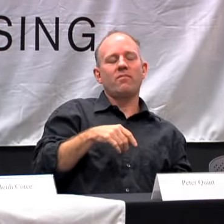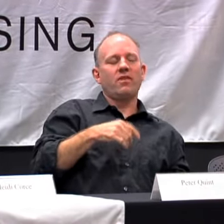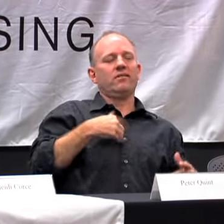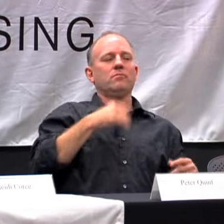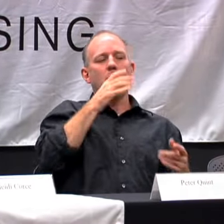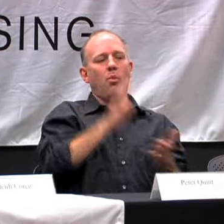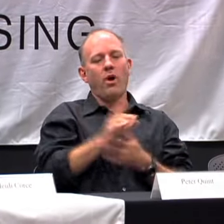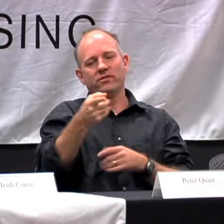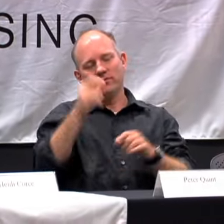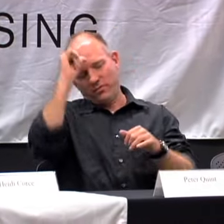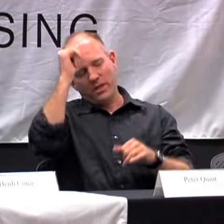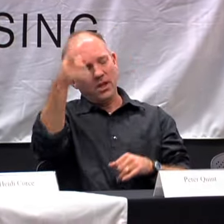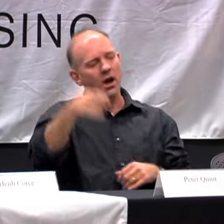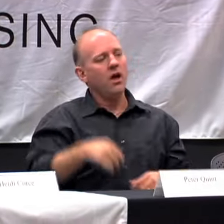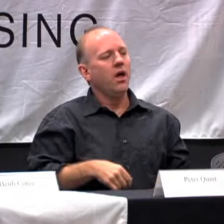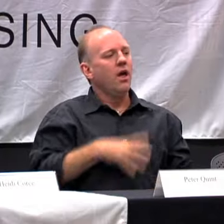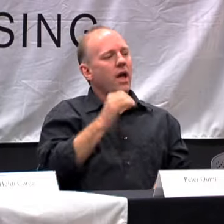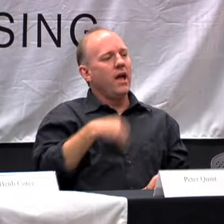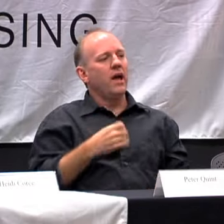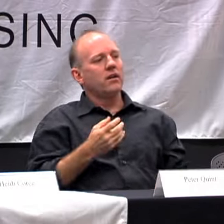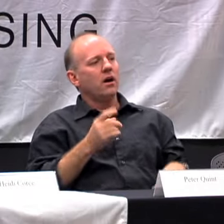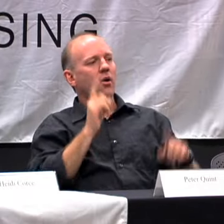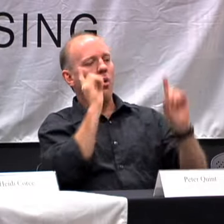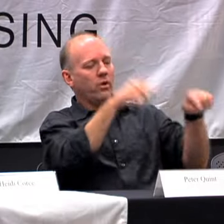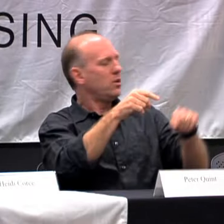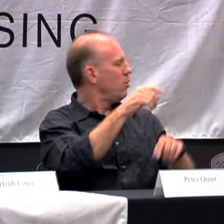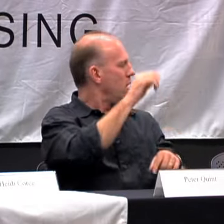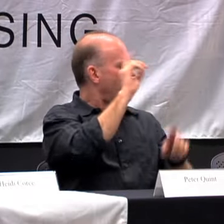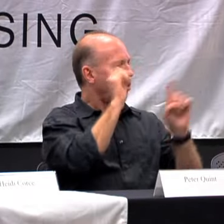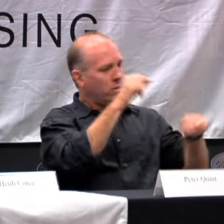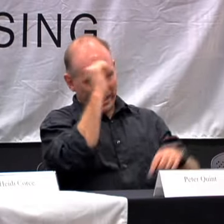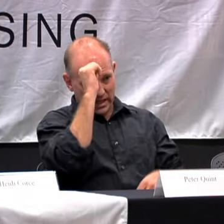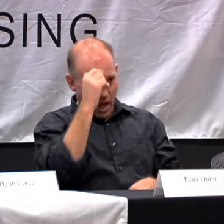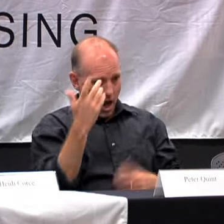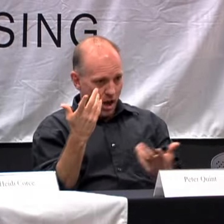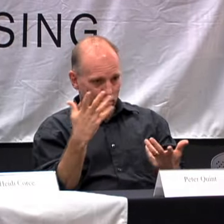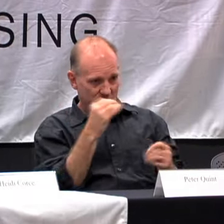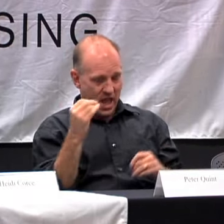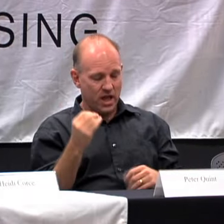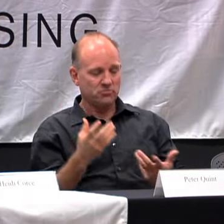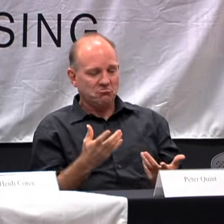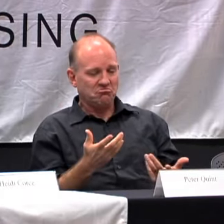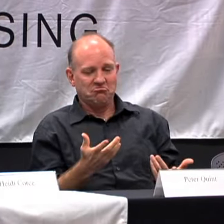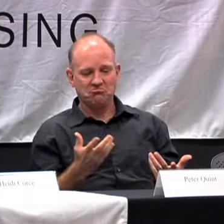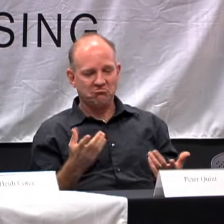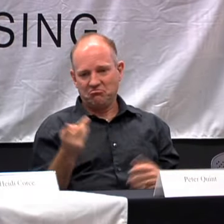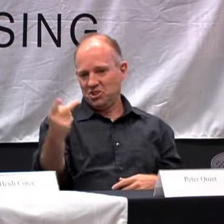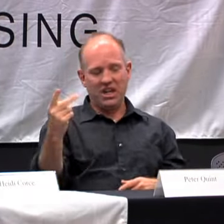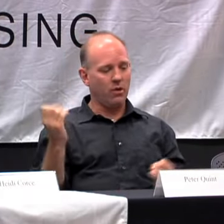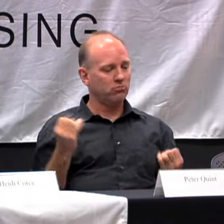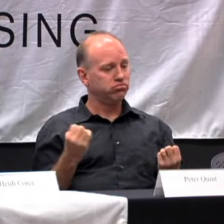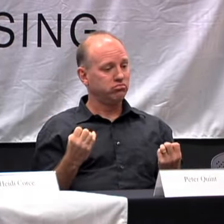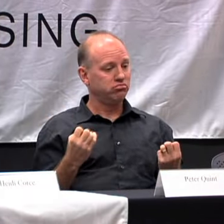MY WIFE IS FROM INDIA. AND WE WENT TO INDIA. SHE AND I WERE SIGNING.